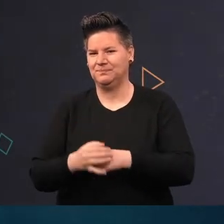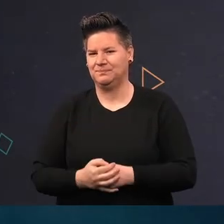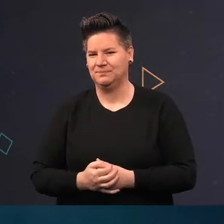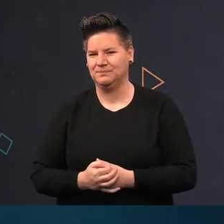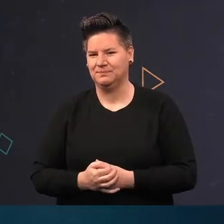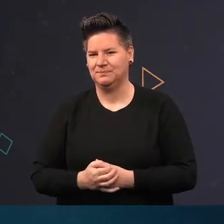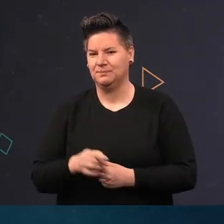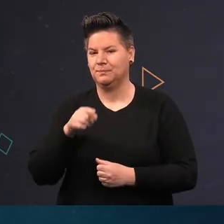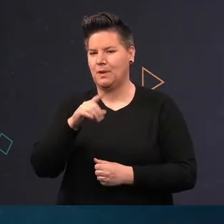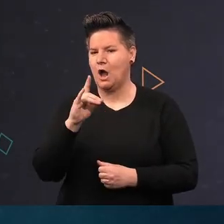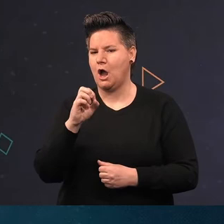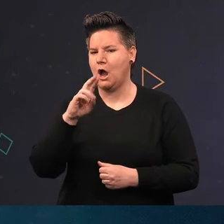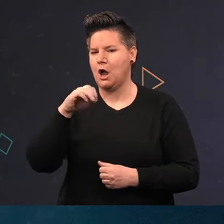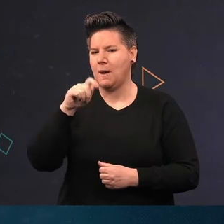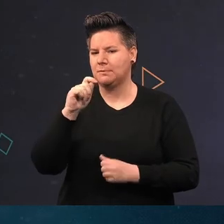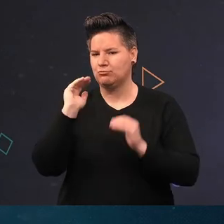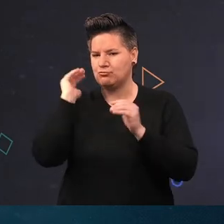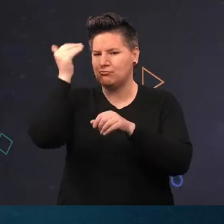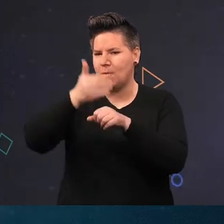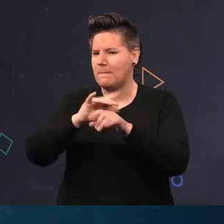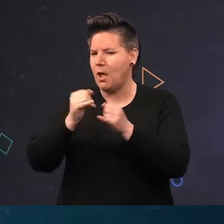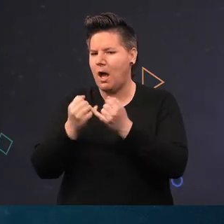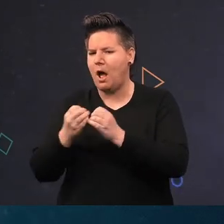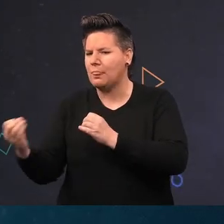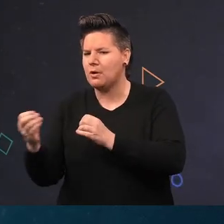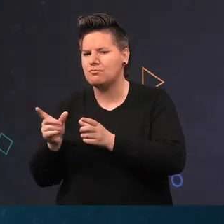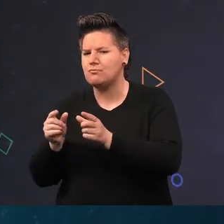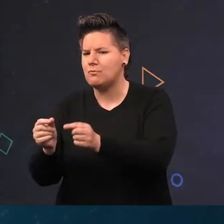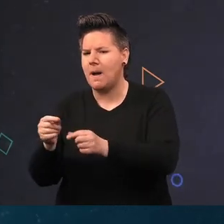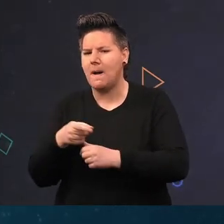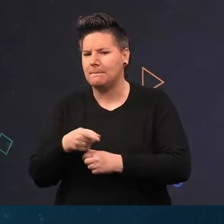Hermit crabs unlike other crabs don't have a an armoured abdomen so they have to protect